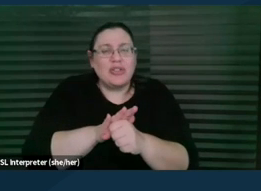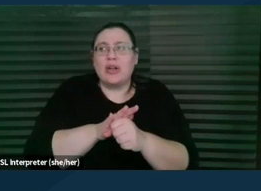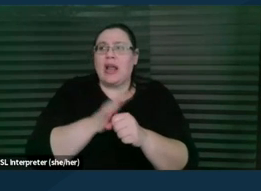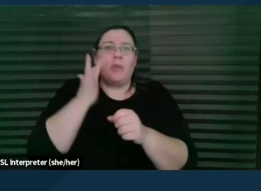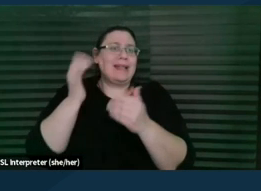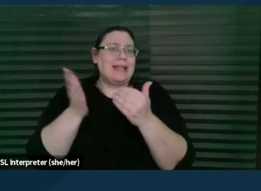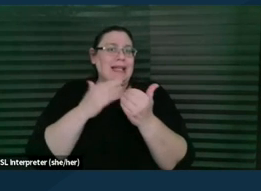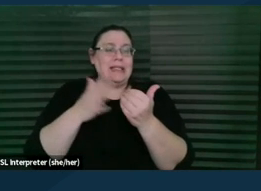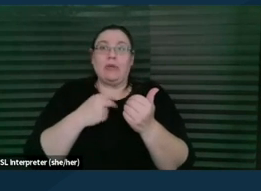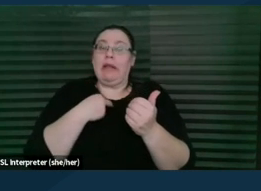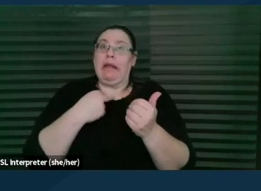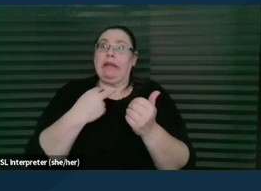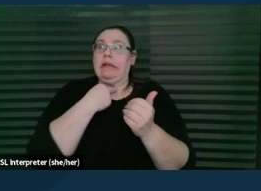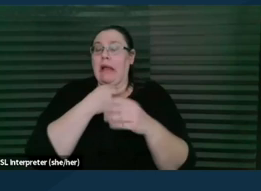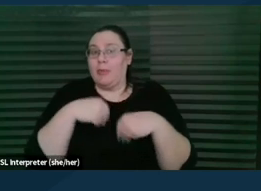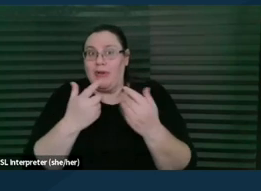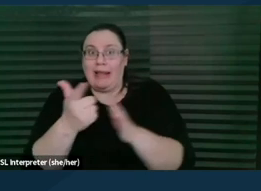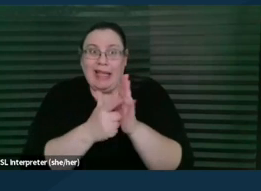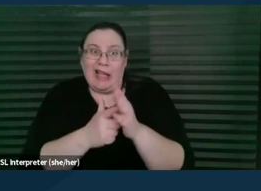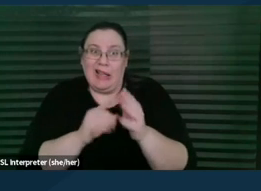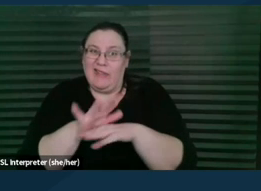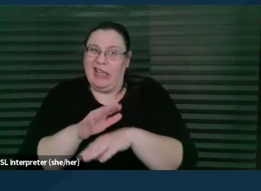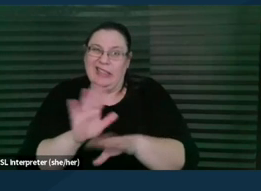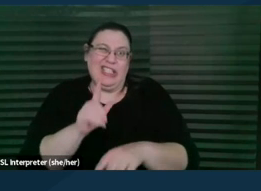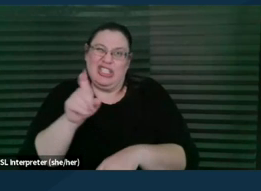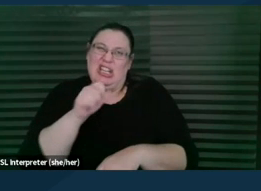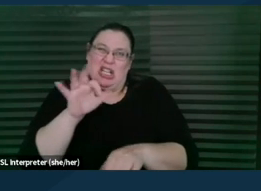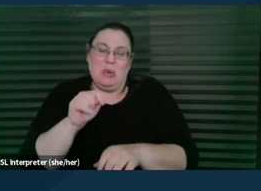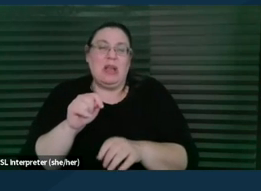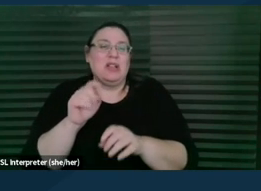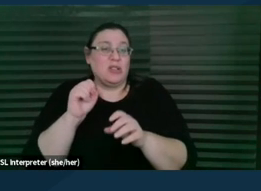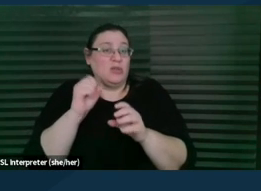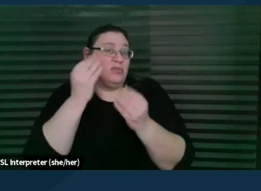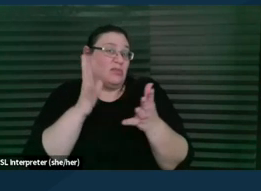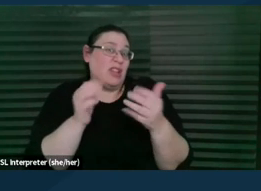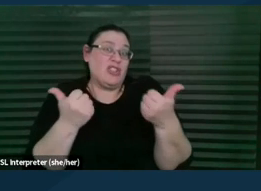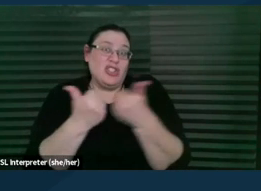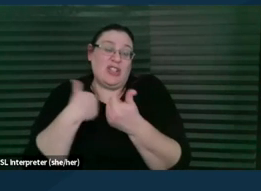into legal advice when you really should not be doing that? So there's challenges that we all face.